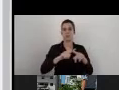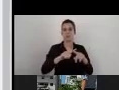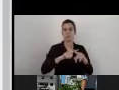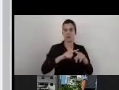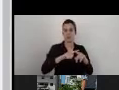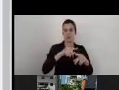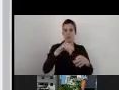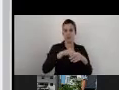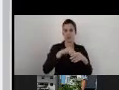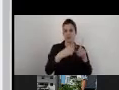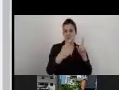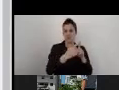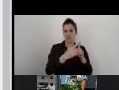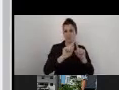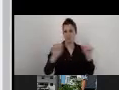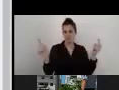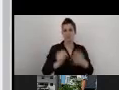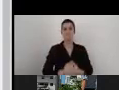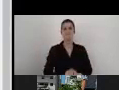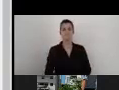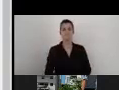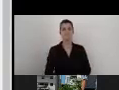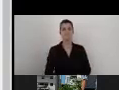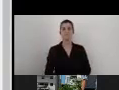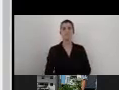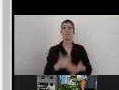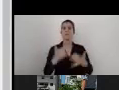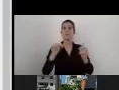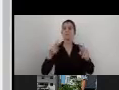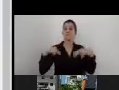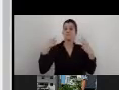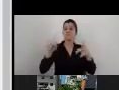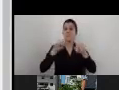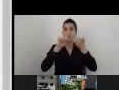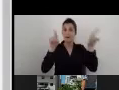Then back to this screen, I can continue to do the survey.